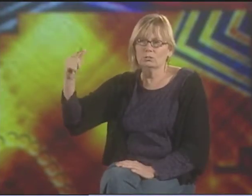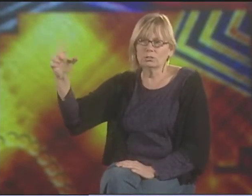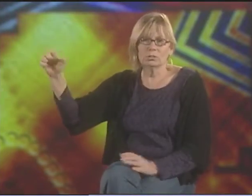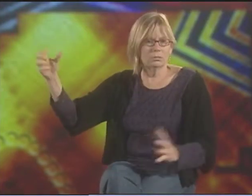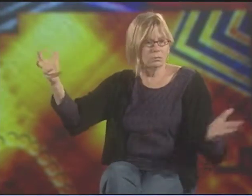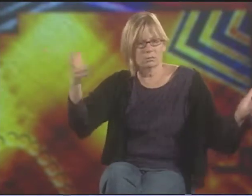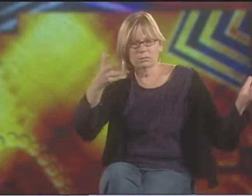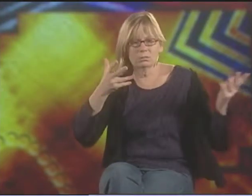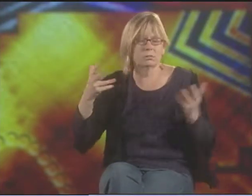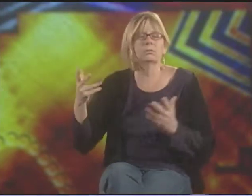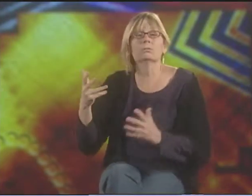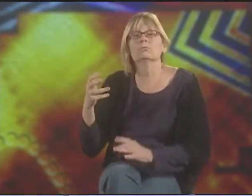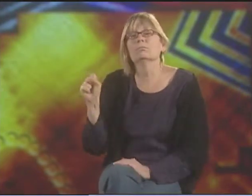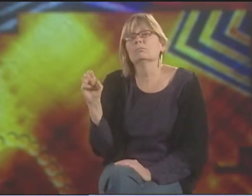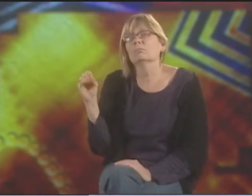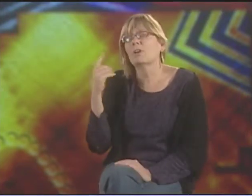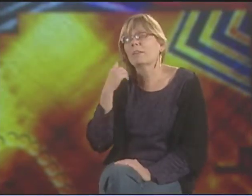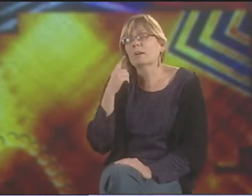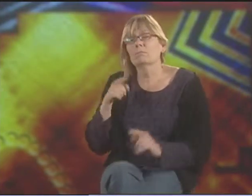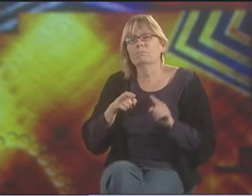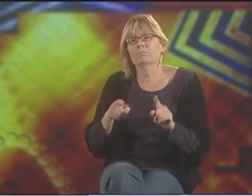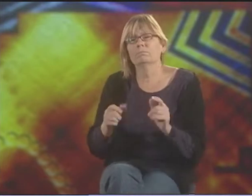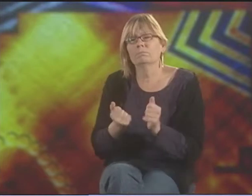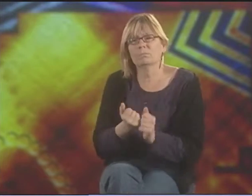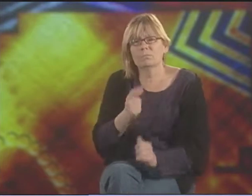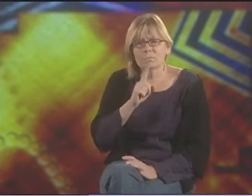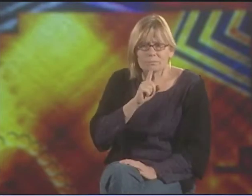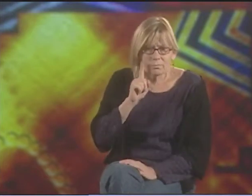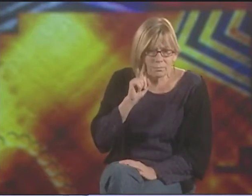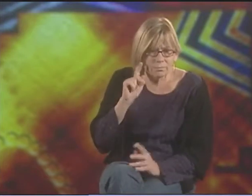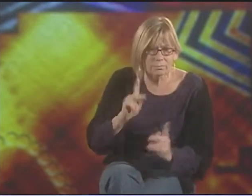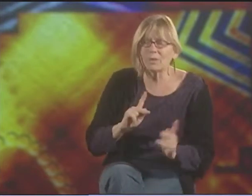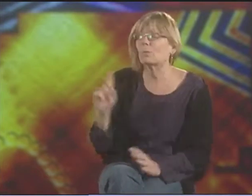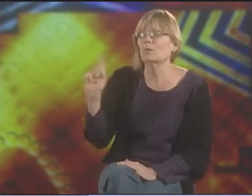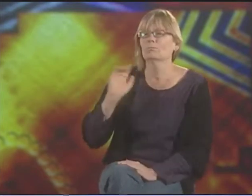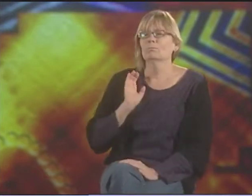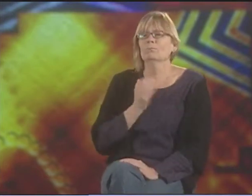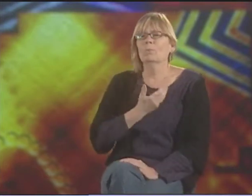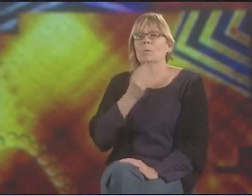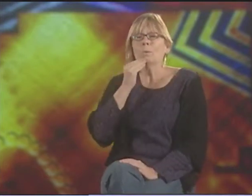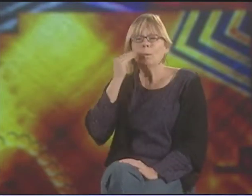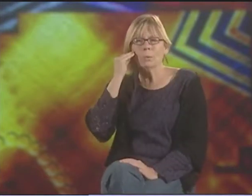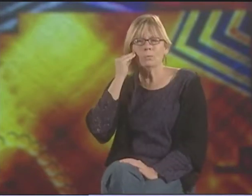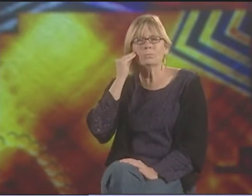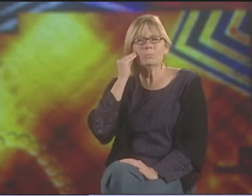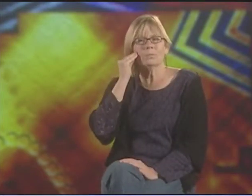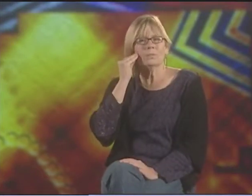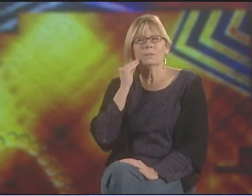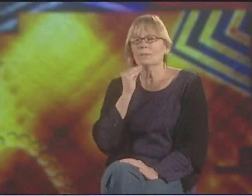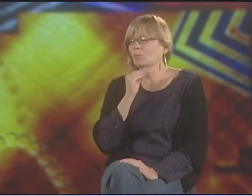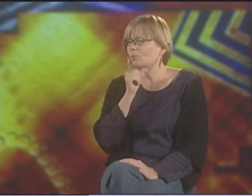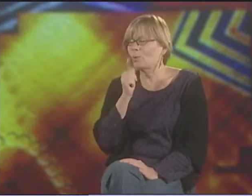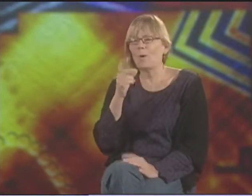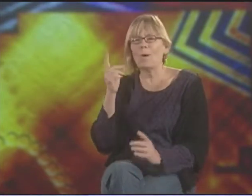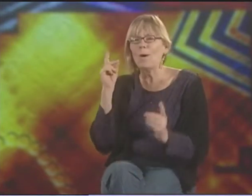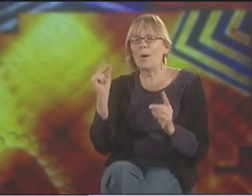I'VE HAD TO LEAVE. IT'S LIKE A DIASPORA, IN A SENSE. AND SO THAT'S LIKE DEAF PEOPLE. DEAF PEOPLE ARE ALWAYS LOOKING FOR THEIR HOME.